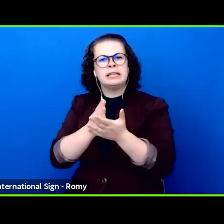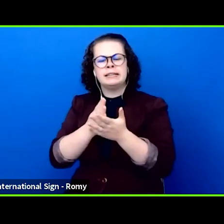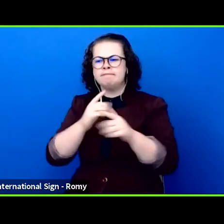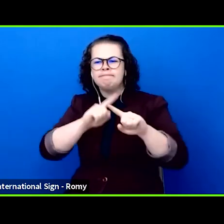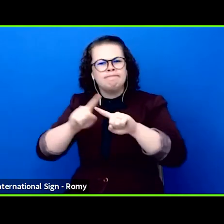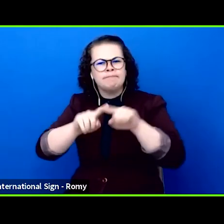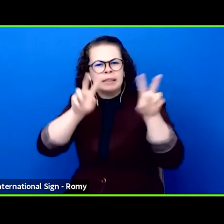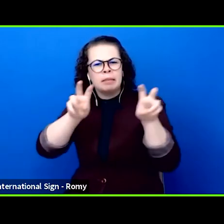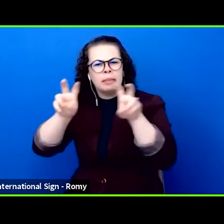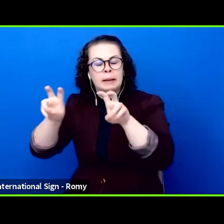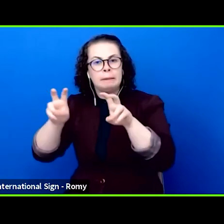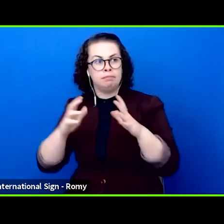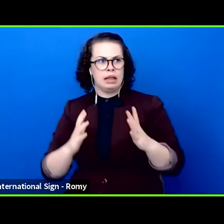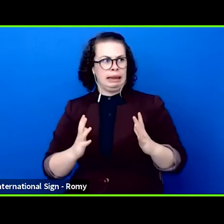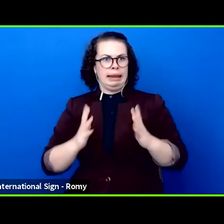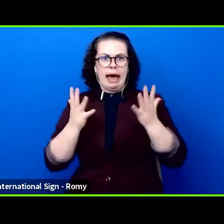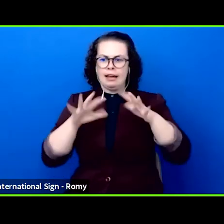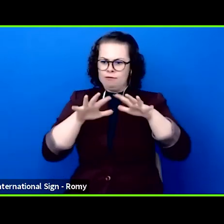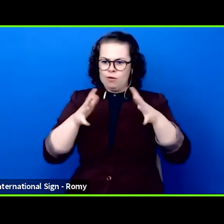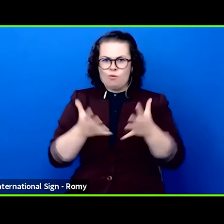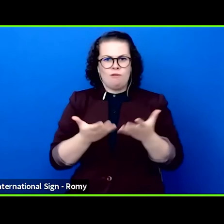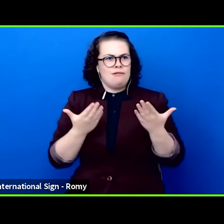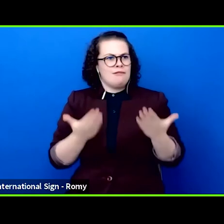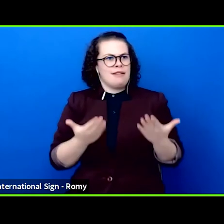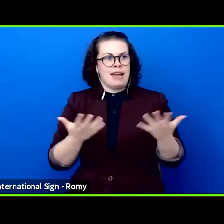and the conditions that the theatre makers in their perspective,